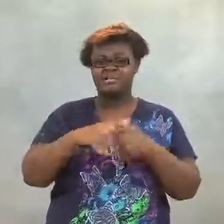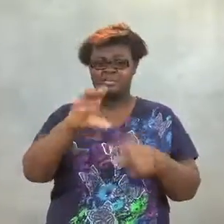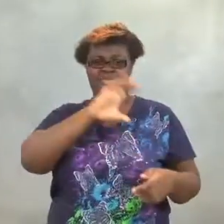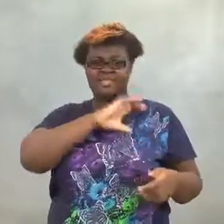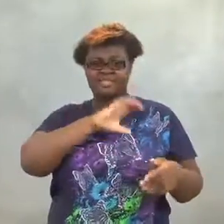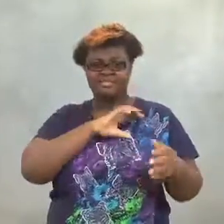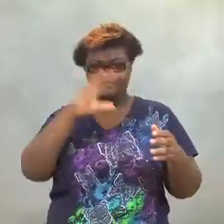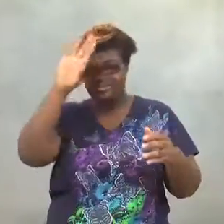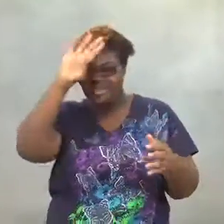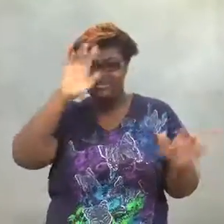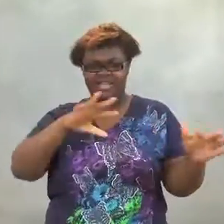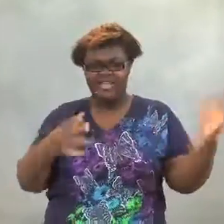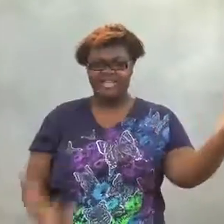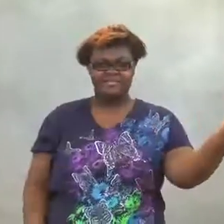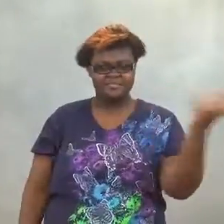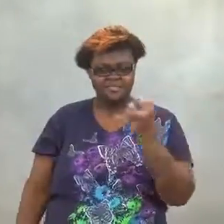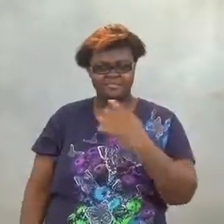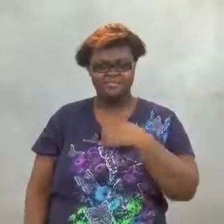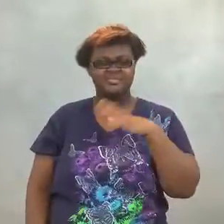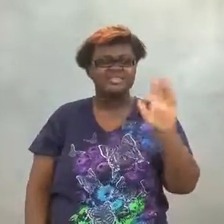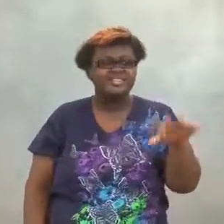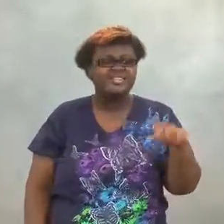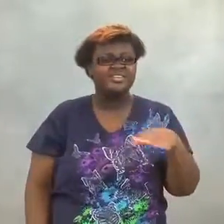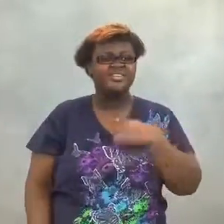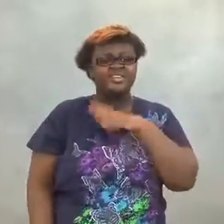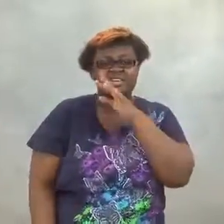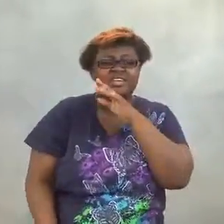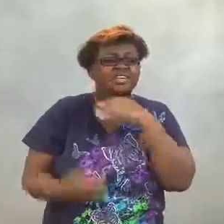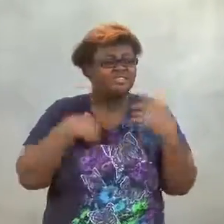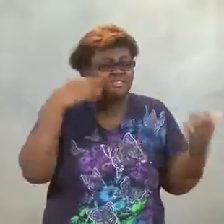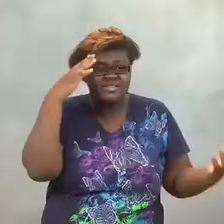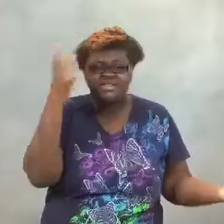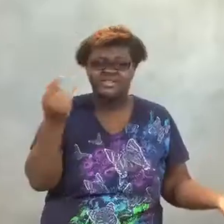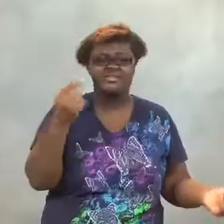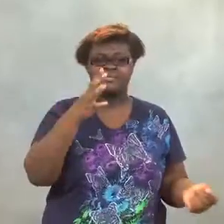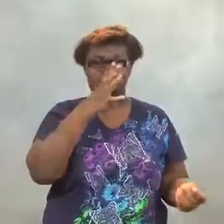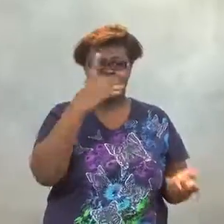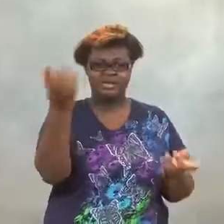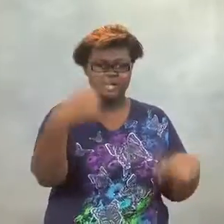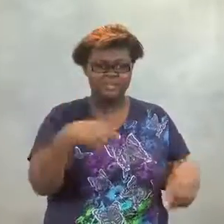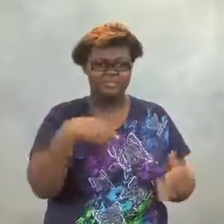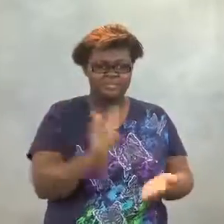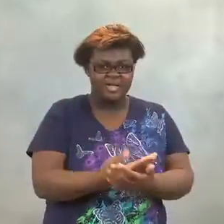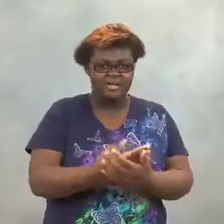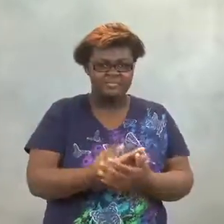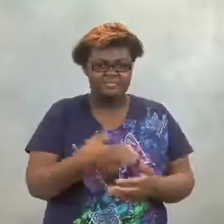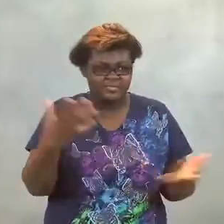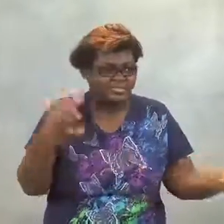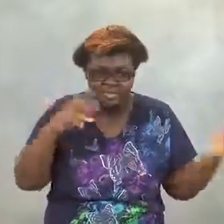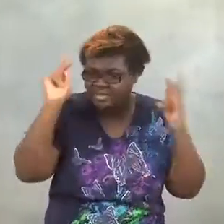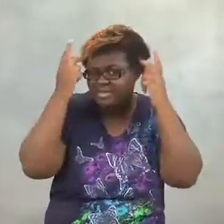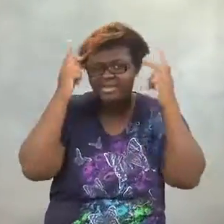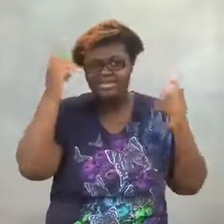The police and fire department rushed to the school. I said I didn't know what my mother wanted me to do. My mother arrived.